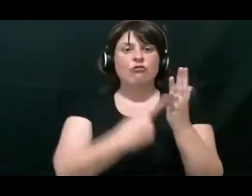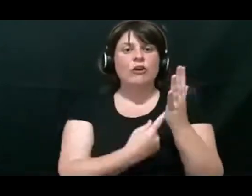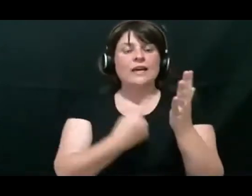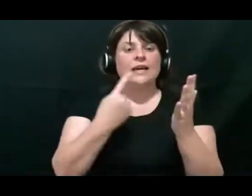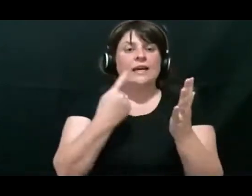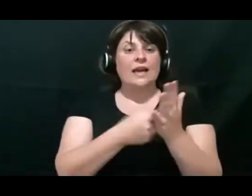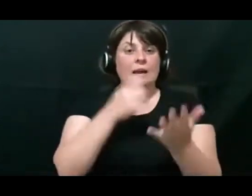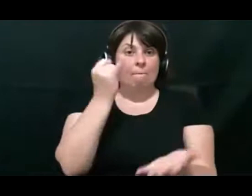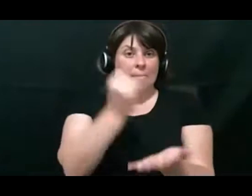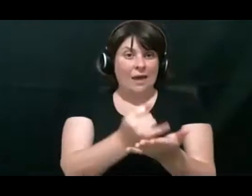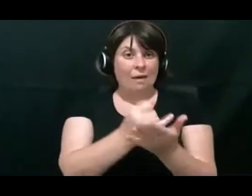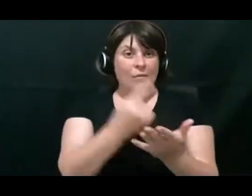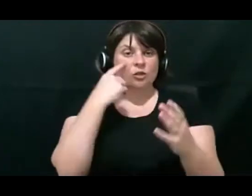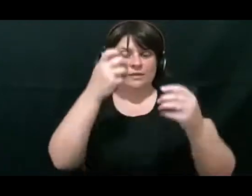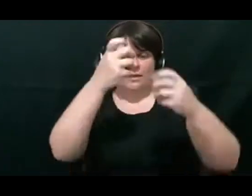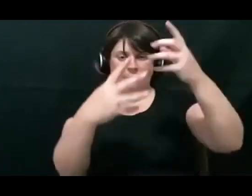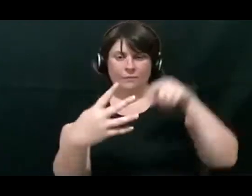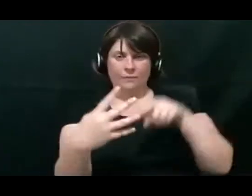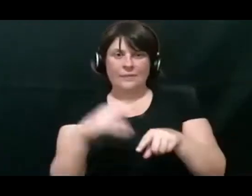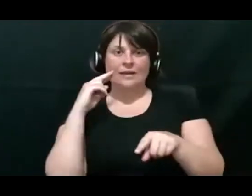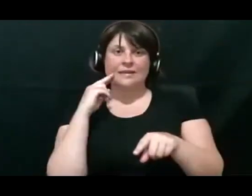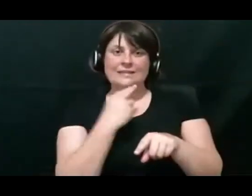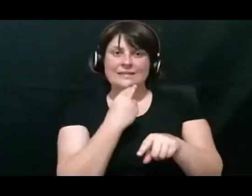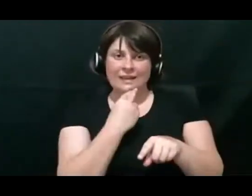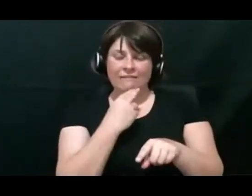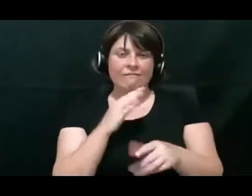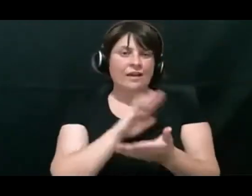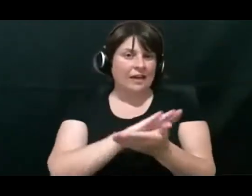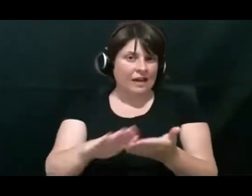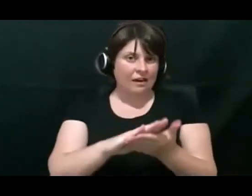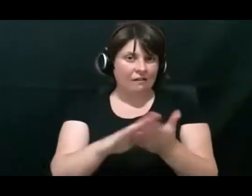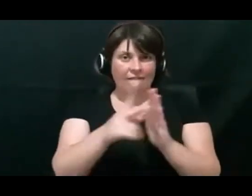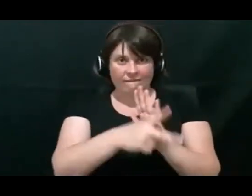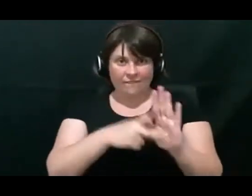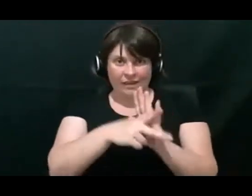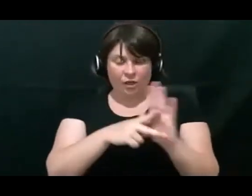and hard of hearing. And the video that was played in the first part of the webinar is there.